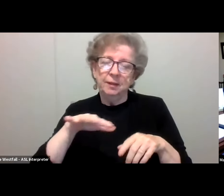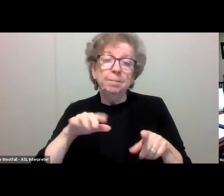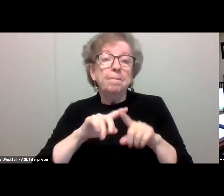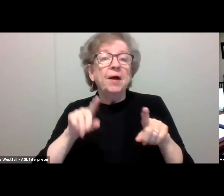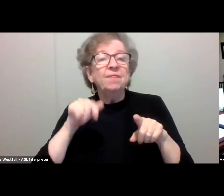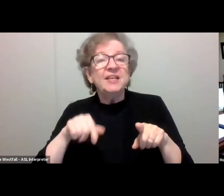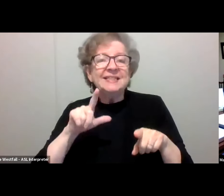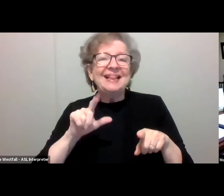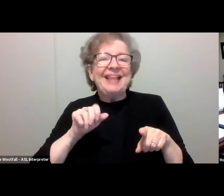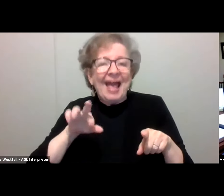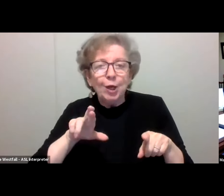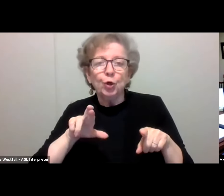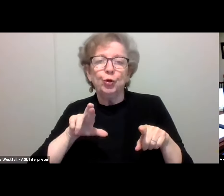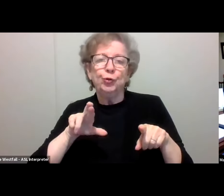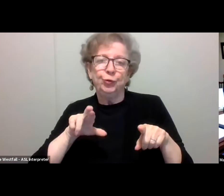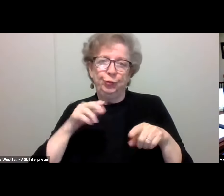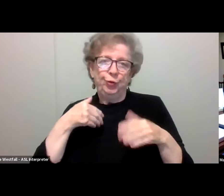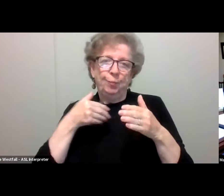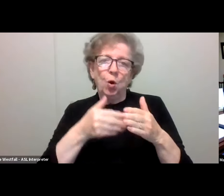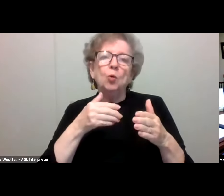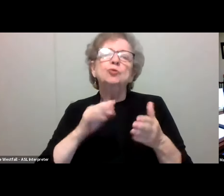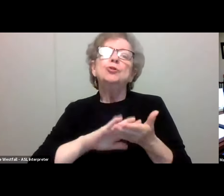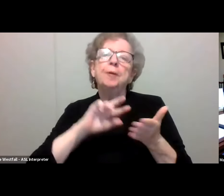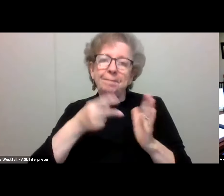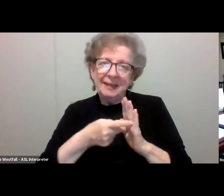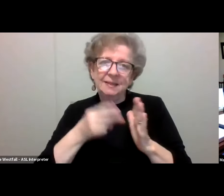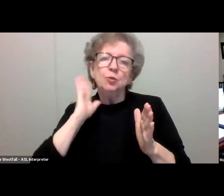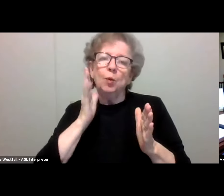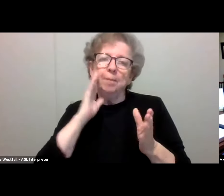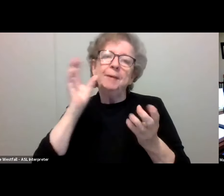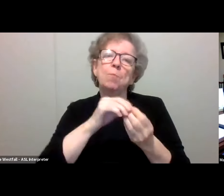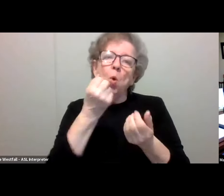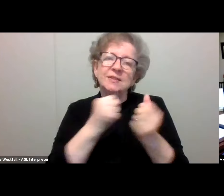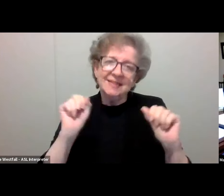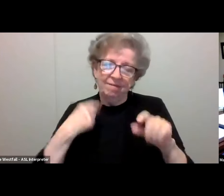has made our campus environment safe for us to return and capture the many advantages